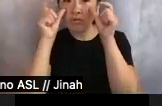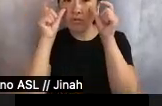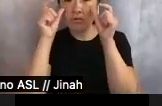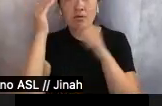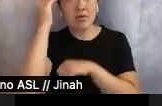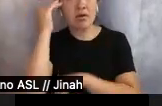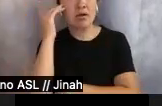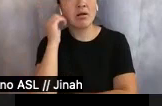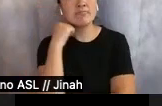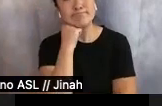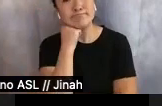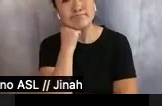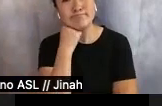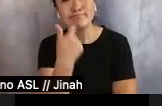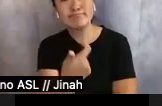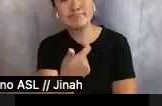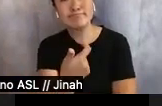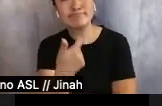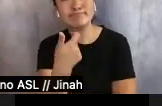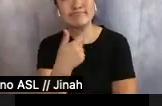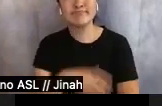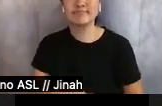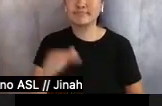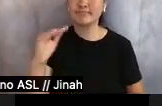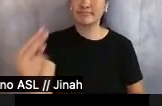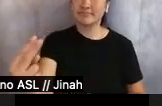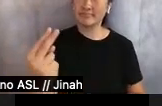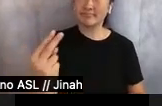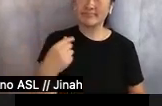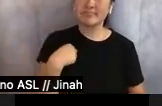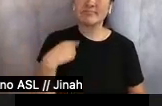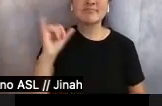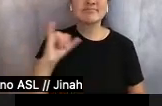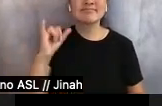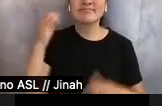looking intently. The child was looking at her as if she were an angel, and then she heard—